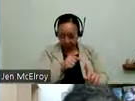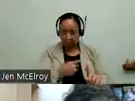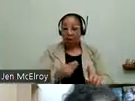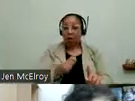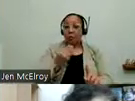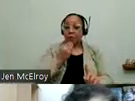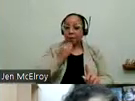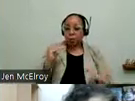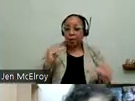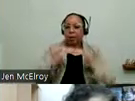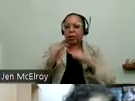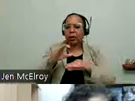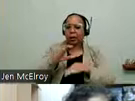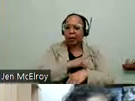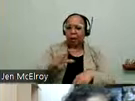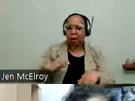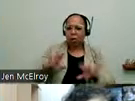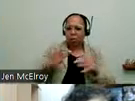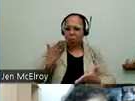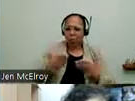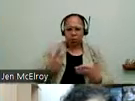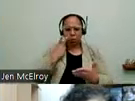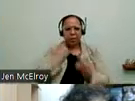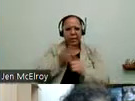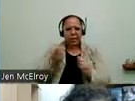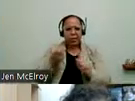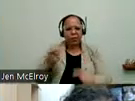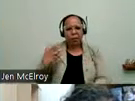you might have seen an announcement from the mayor a few months ago about